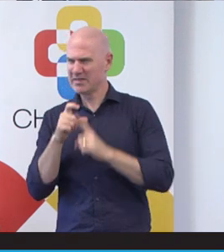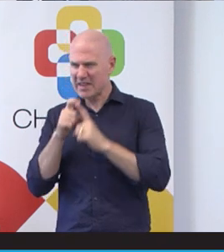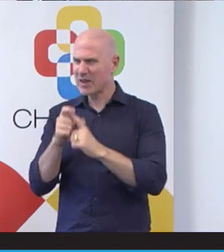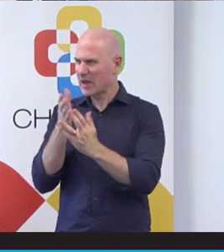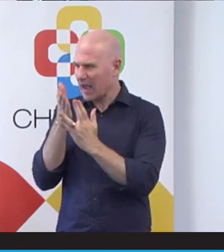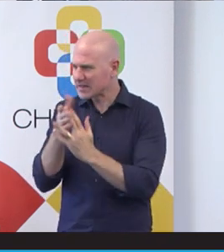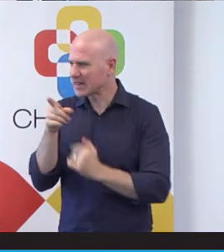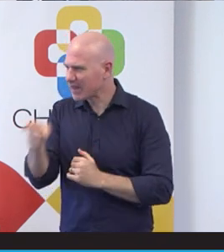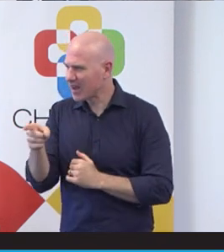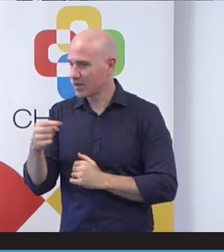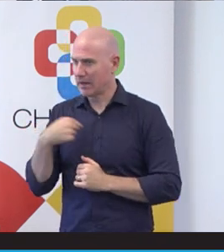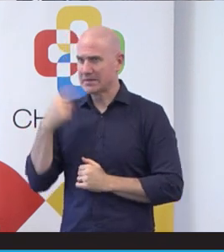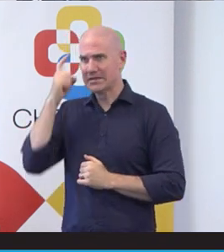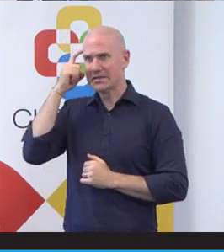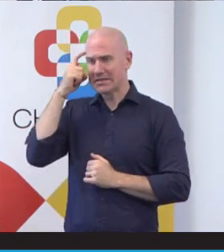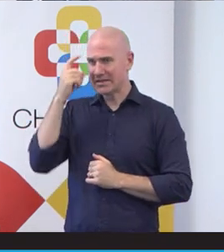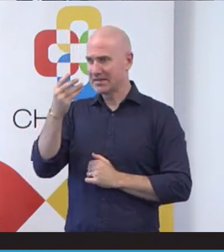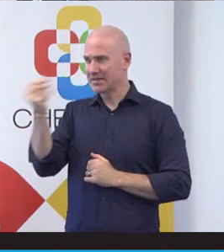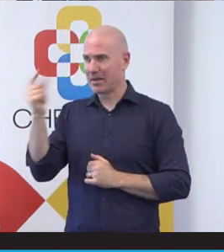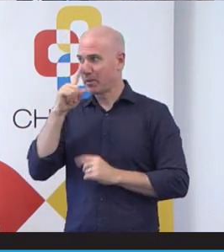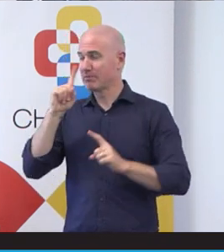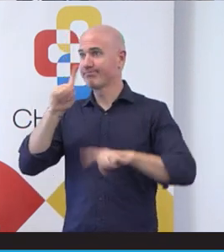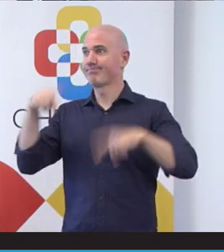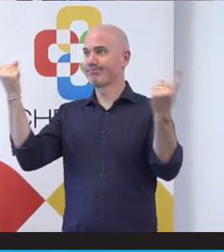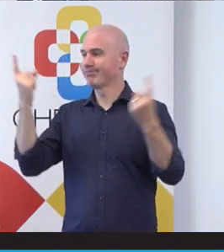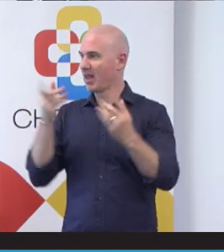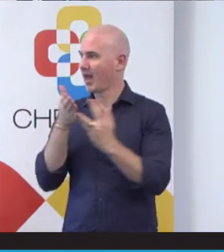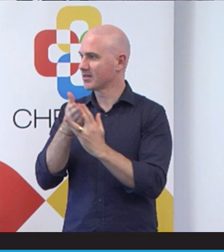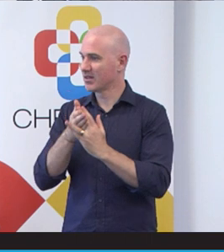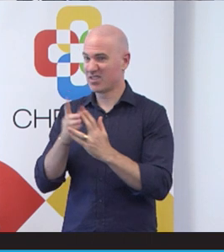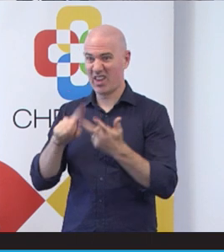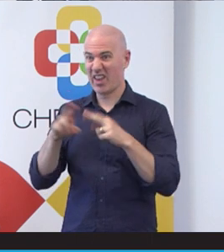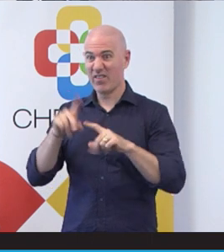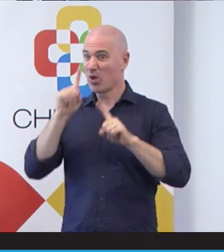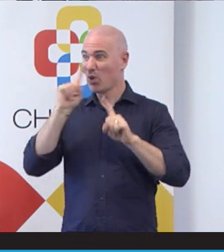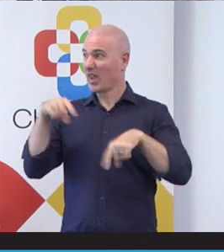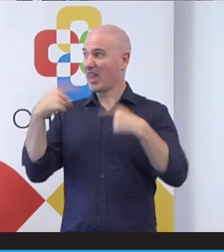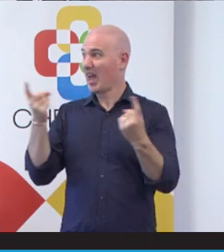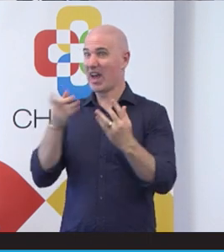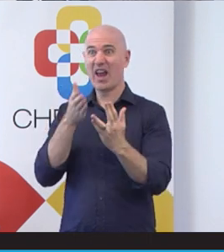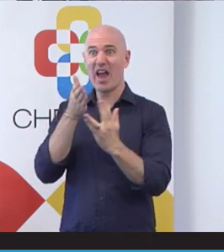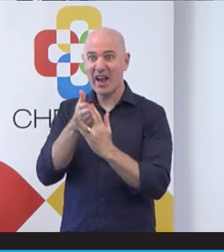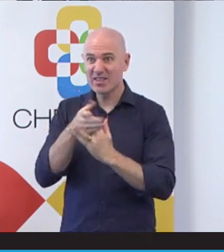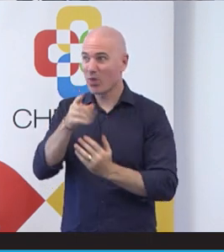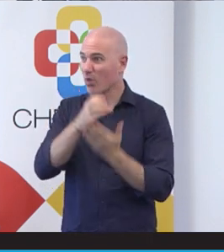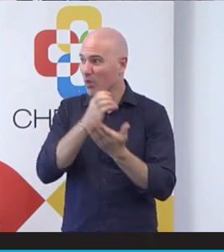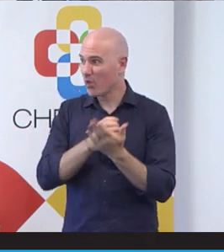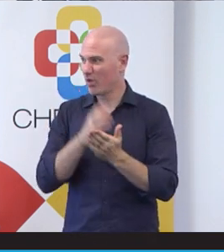about those people who couldn't access it at all? Because, you know, if you can't get in, it's not a disability awareness course at all. So we're going to work on that.